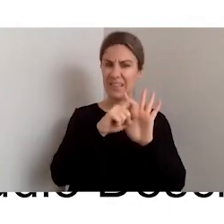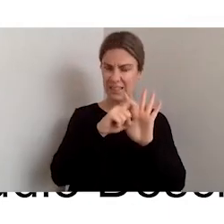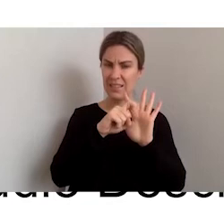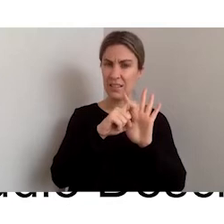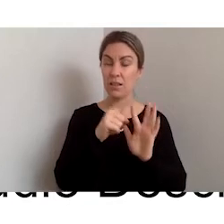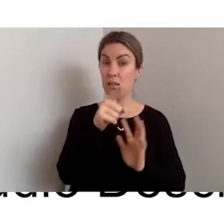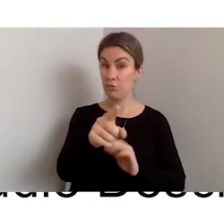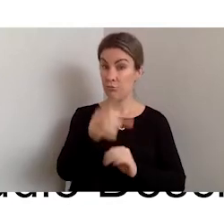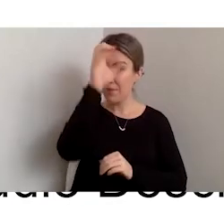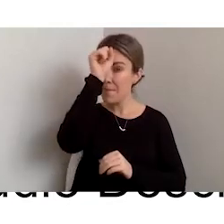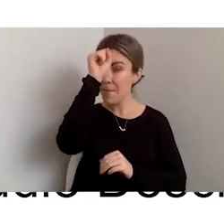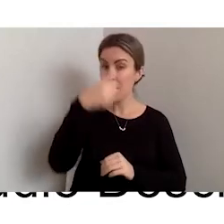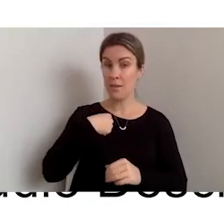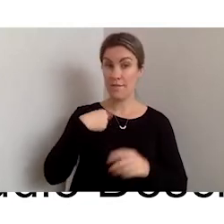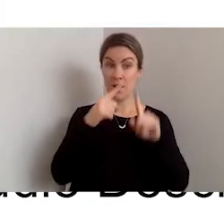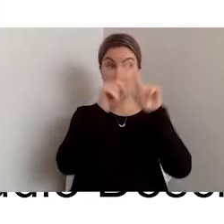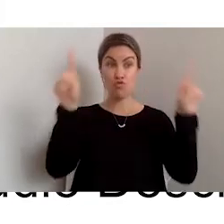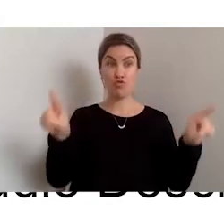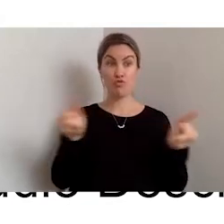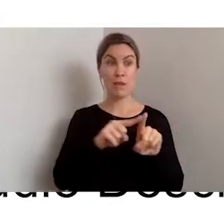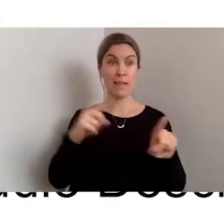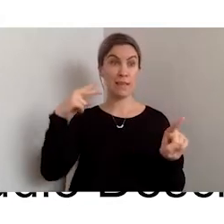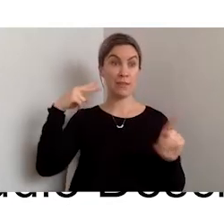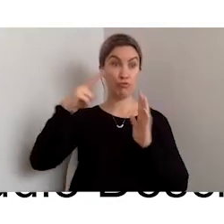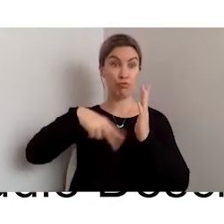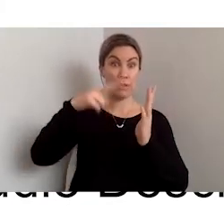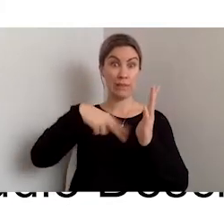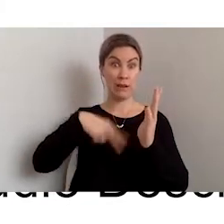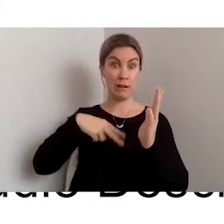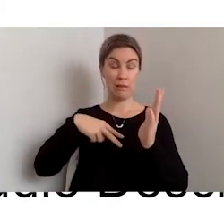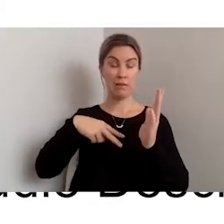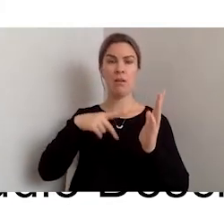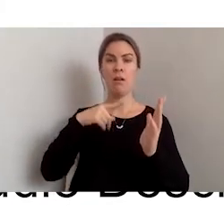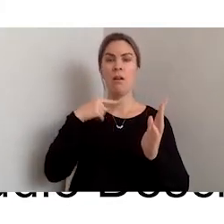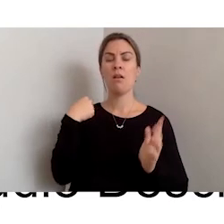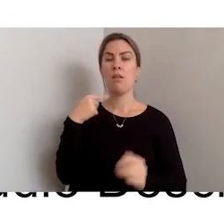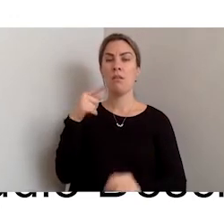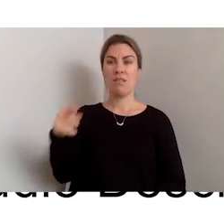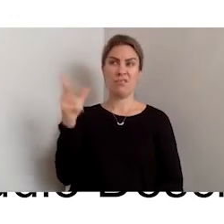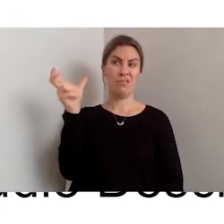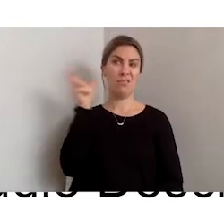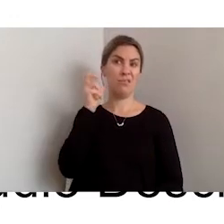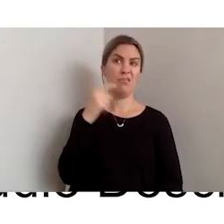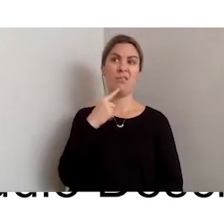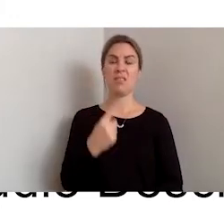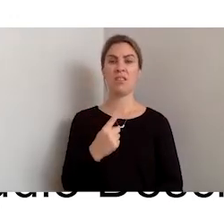reader, that would just say "graphic" - screen readers won't read graphics. It'll tell you it's a graphic, but it won't tell you what